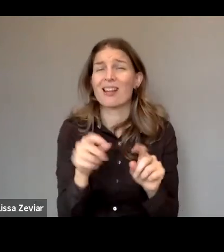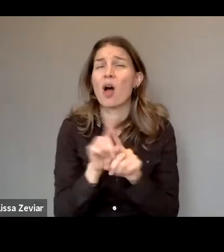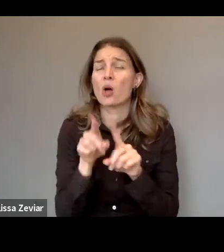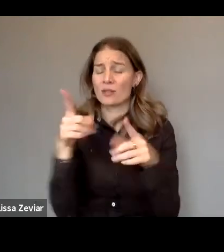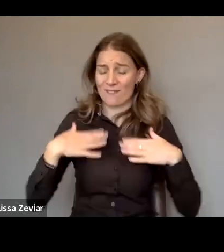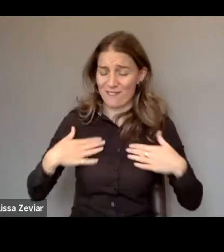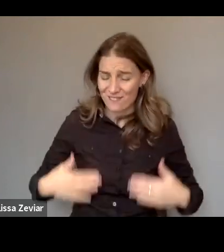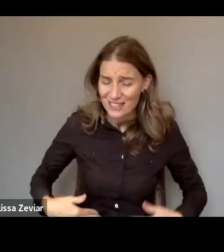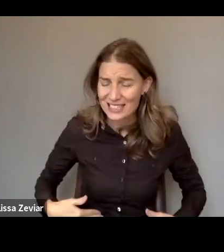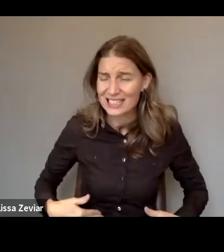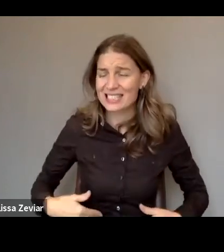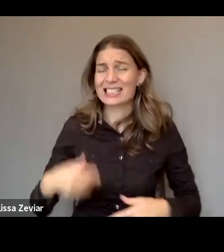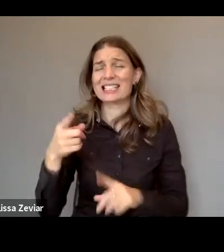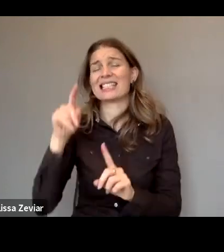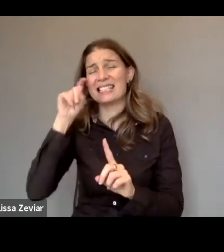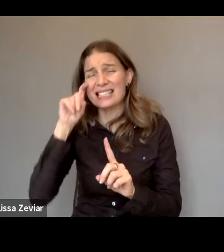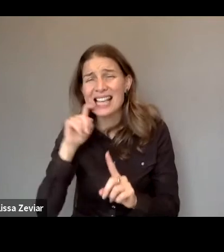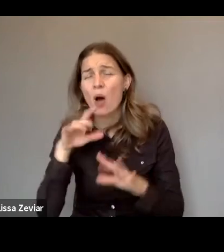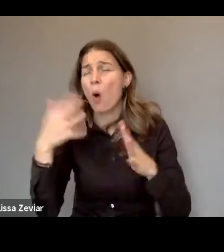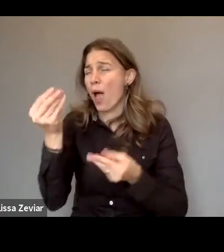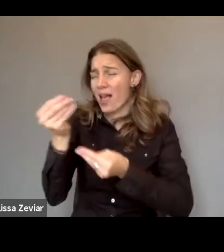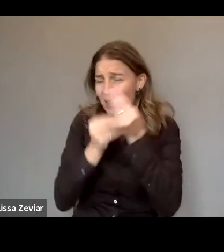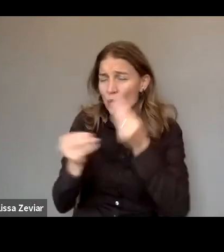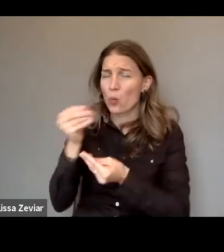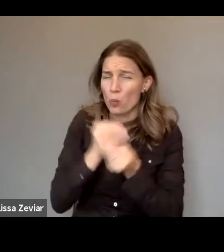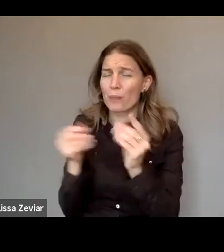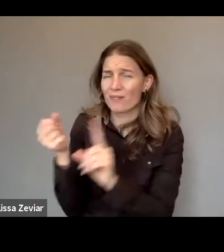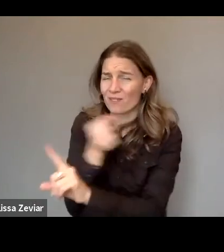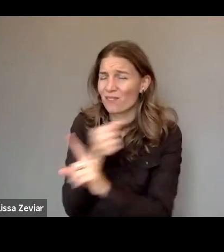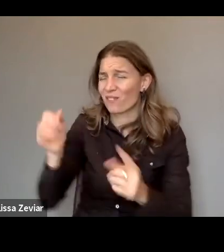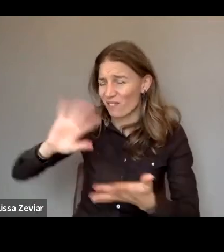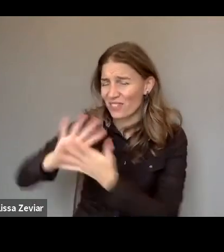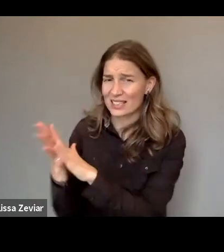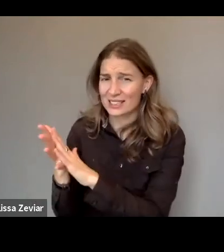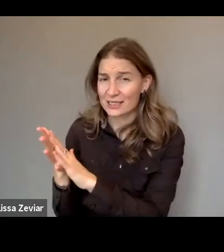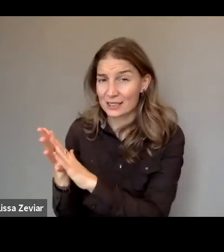psychological or economic violence within the family or domestic unit